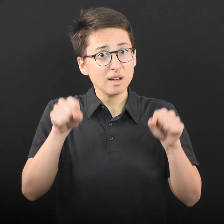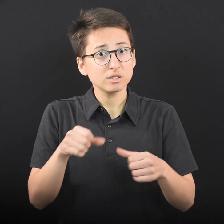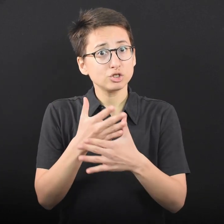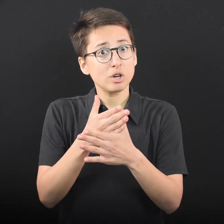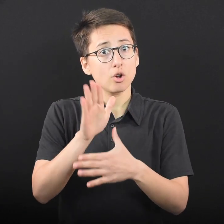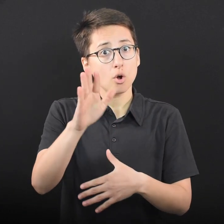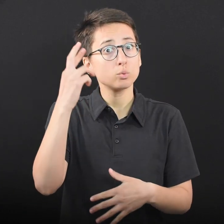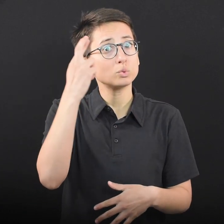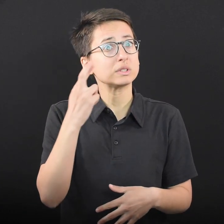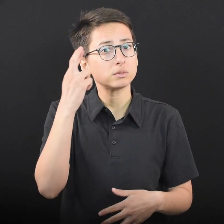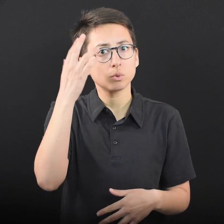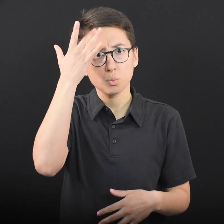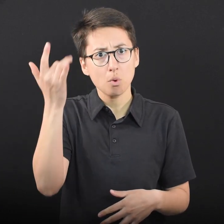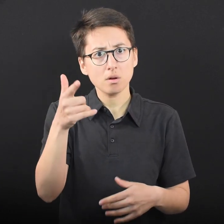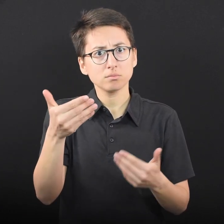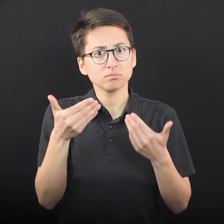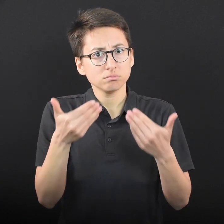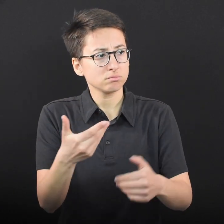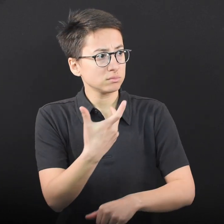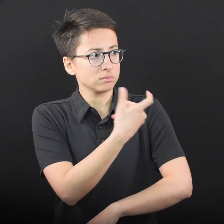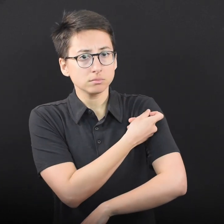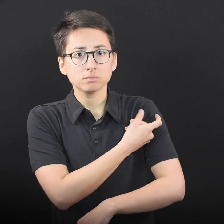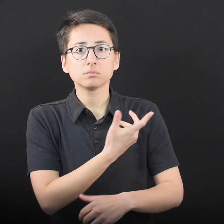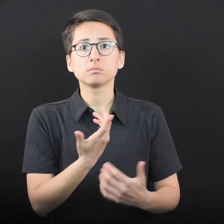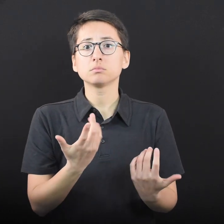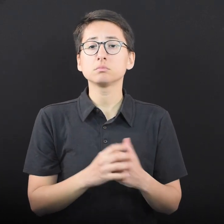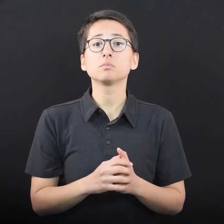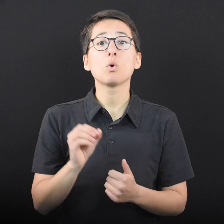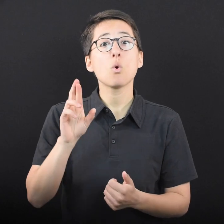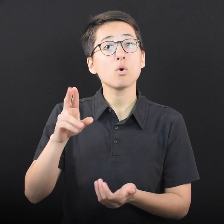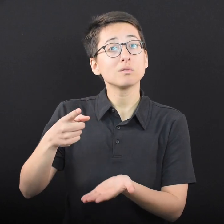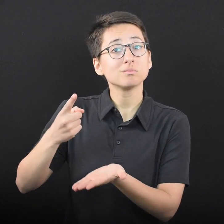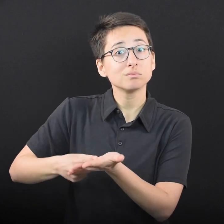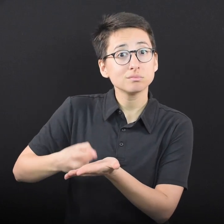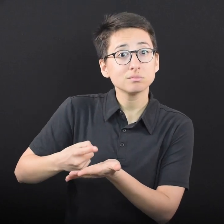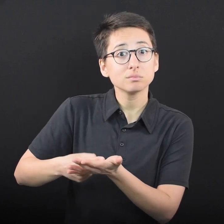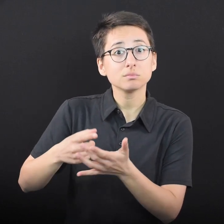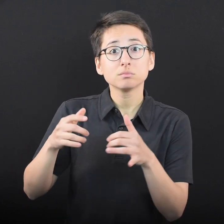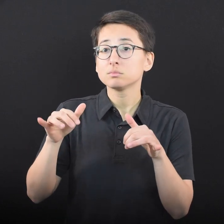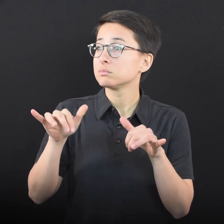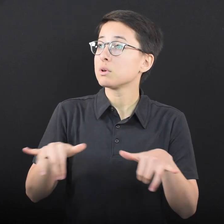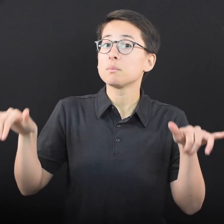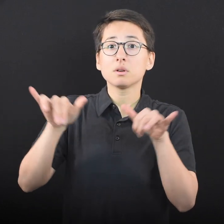You may choose to share your reasons for getting vaccinated or discuss common goals you may have,